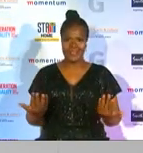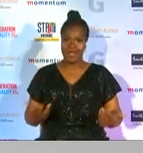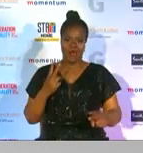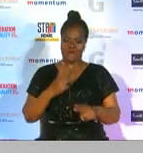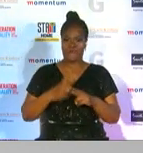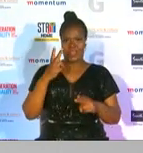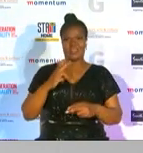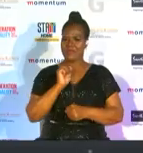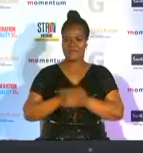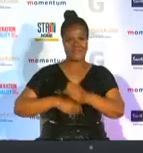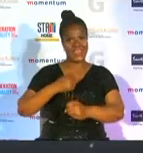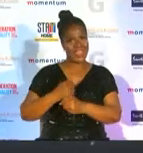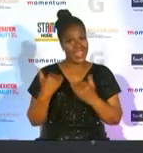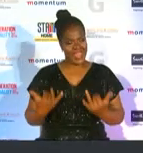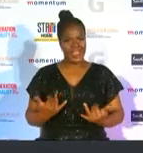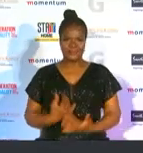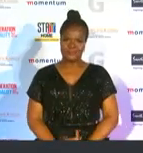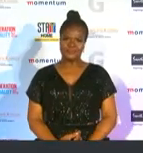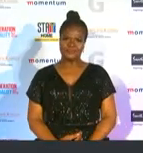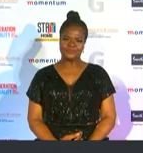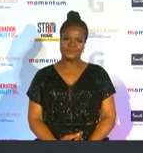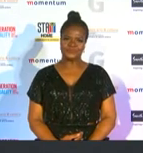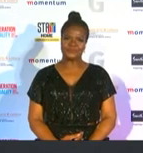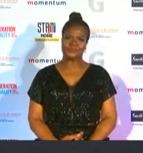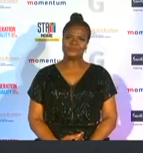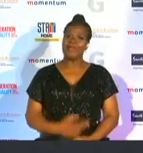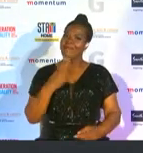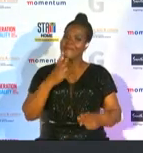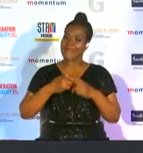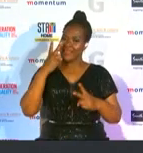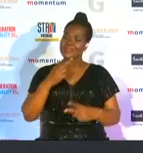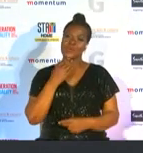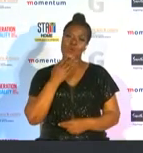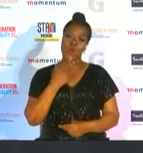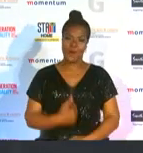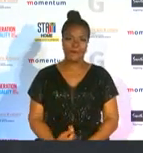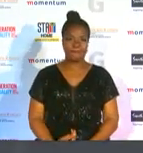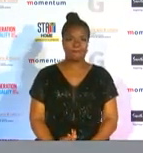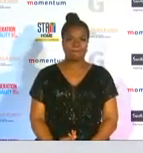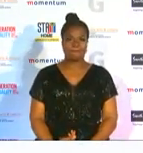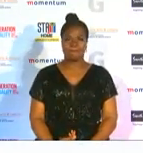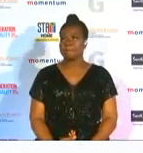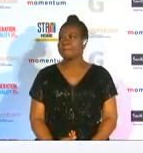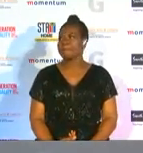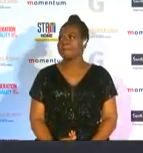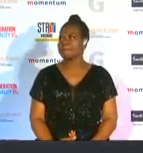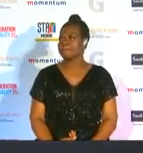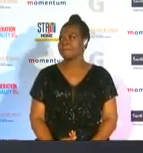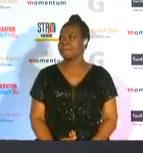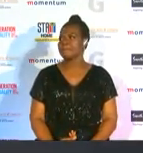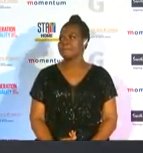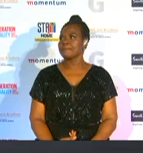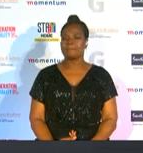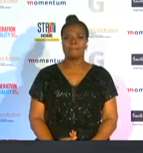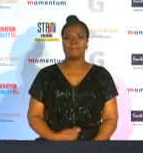year for women of the year the finalists are